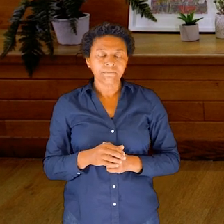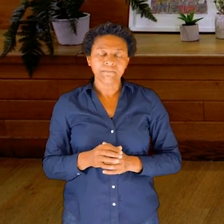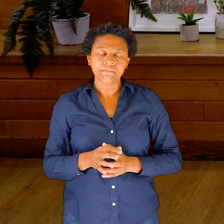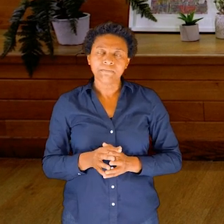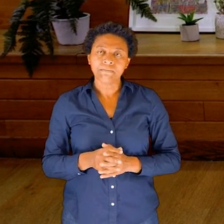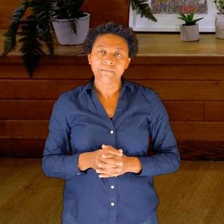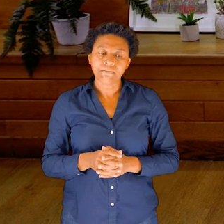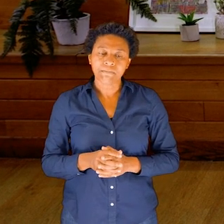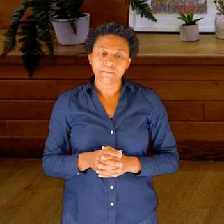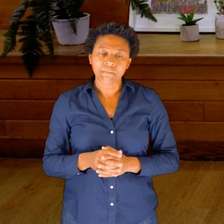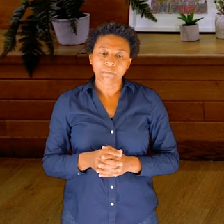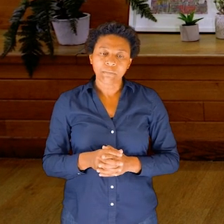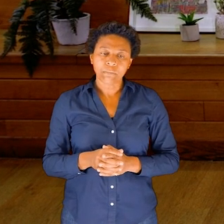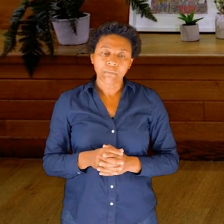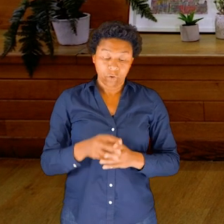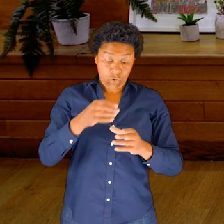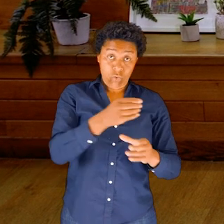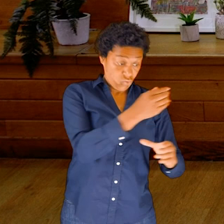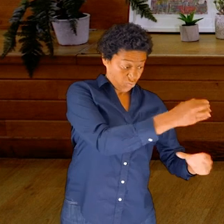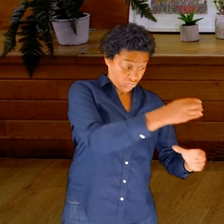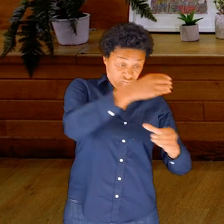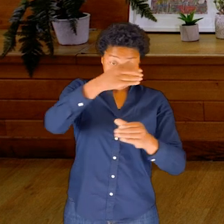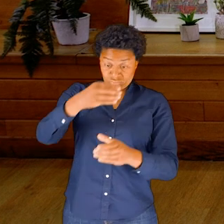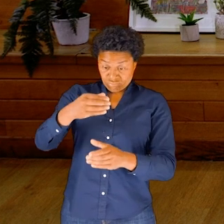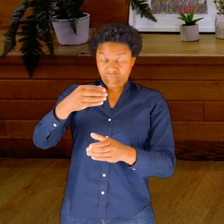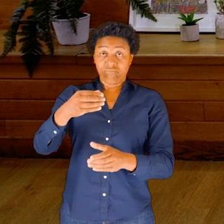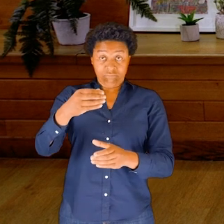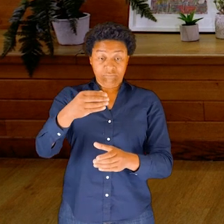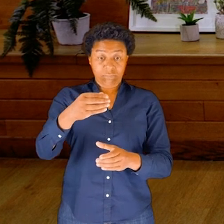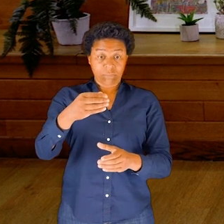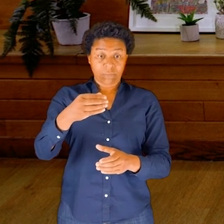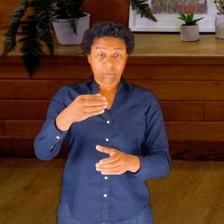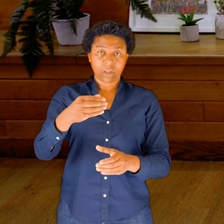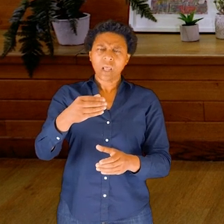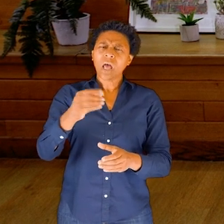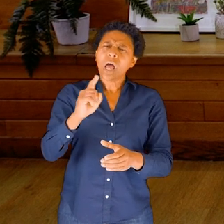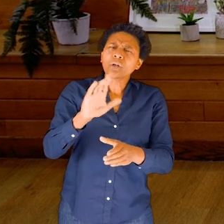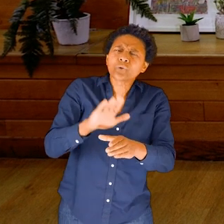Take your water bottle upright, and I’d like you to slowly start to turn